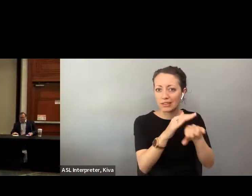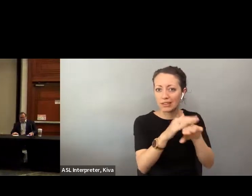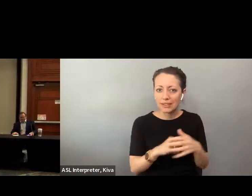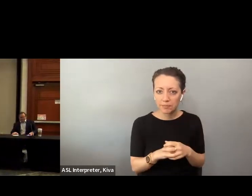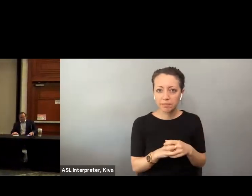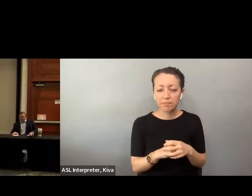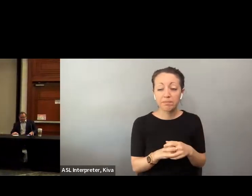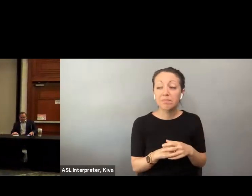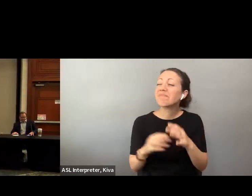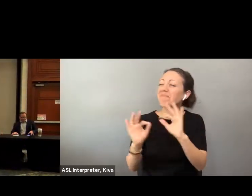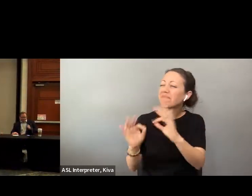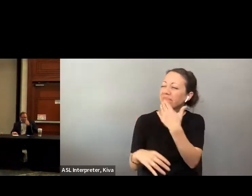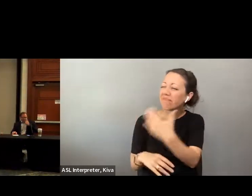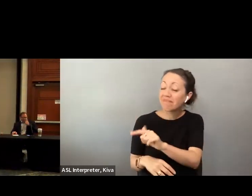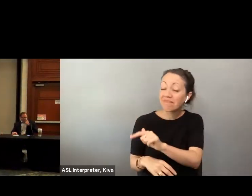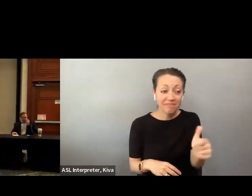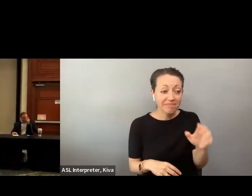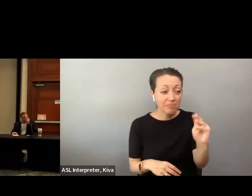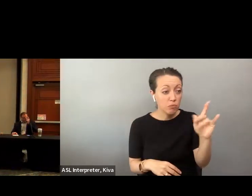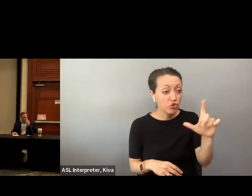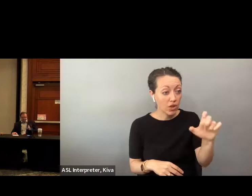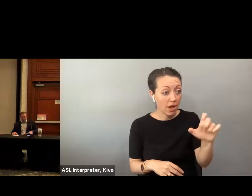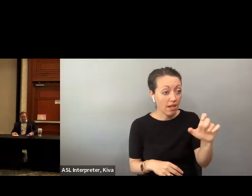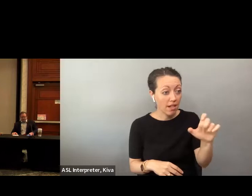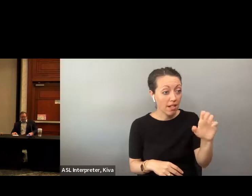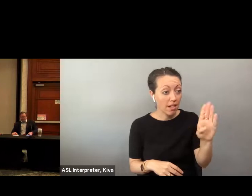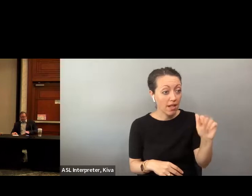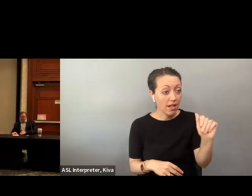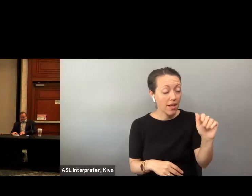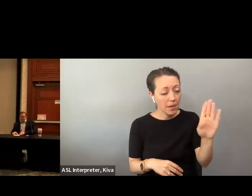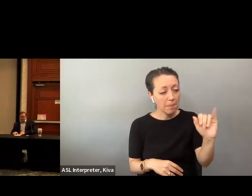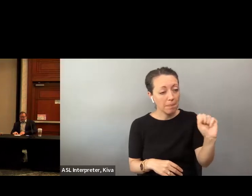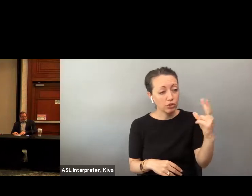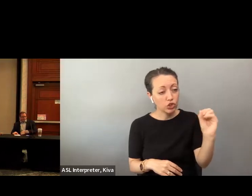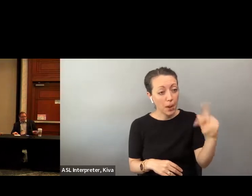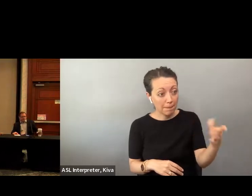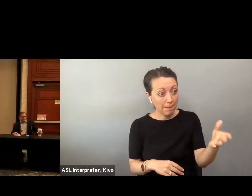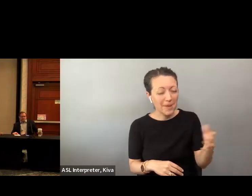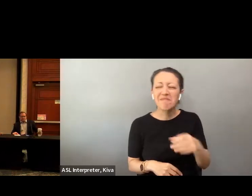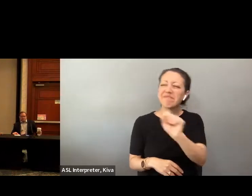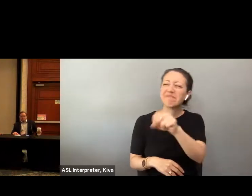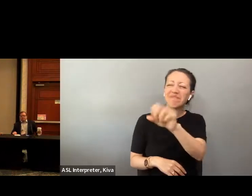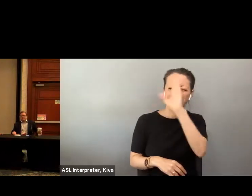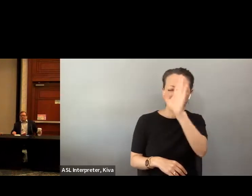Next I'll ask some of our online panelists to introduce themselves. I believe we have Michelle bishop with us. » Michelle: Hi, yes. Thank